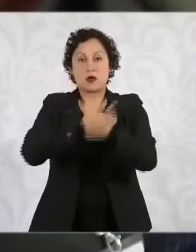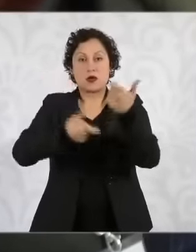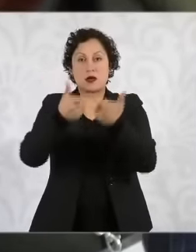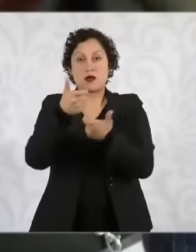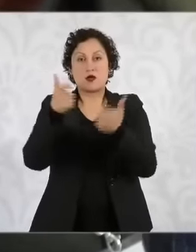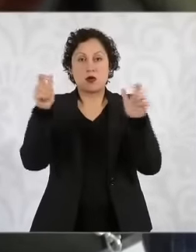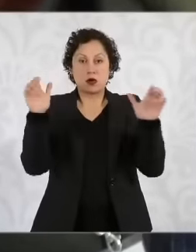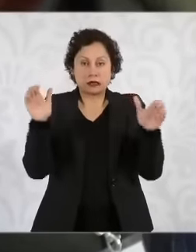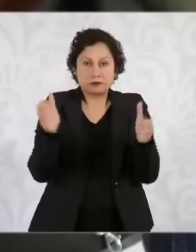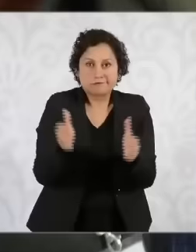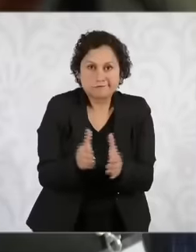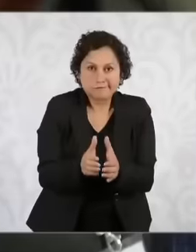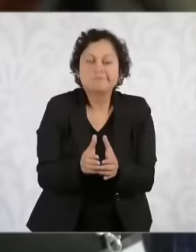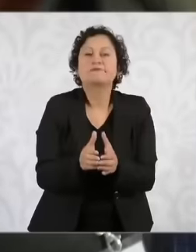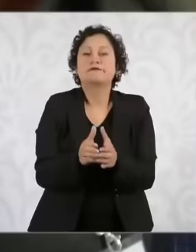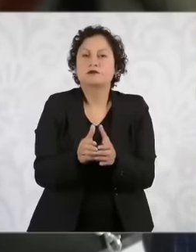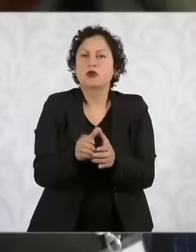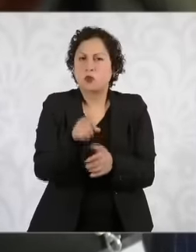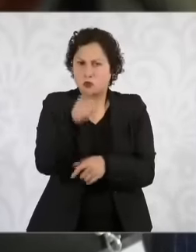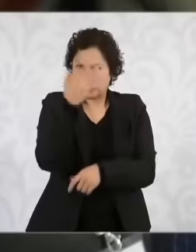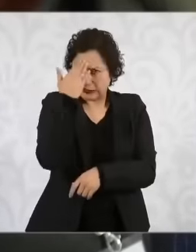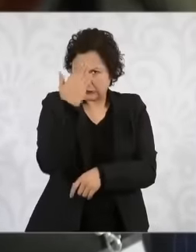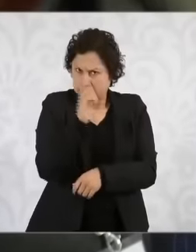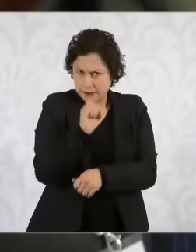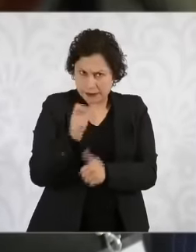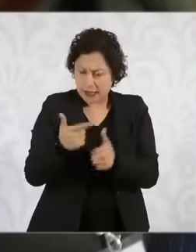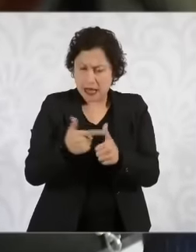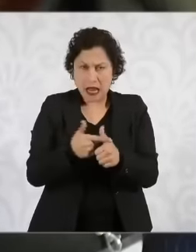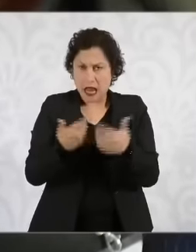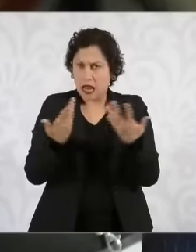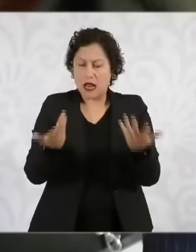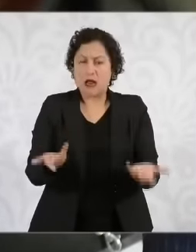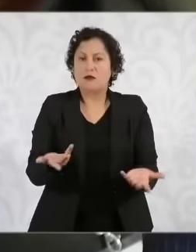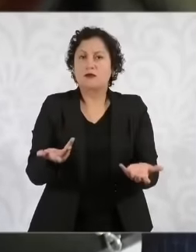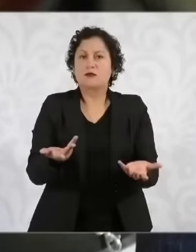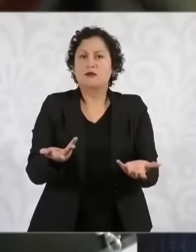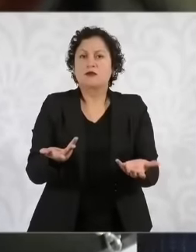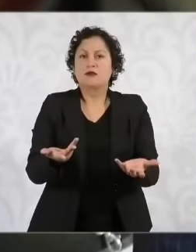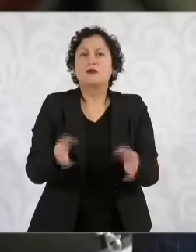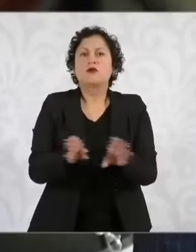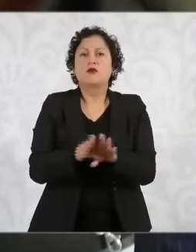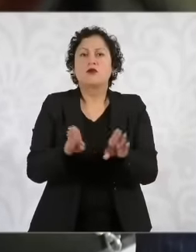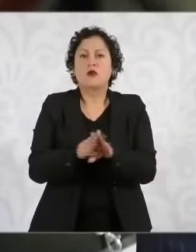and they have given you some report and how to reverse this trend in the